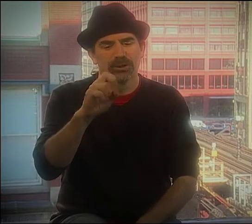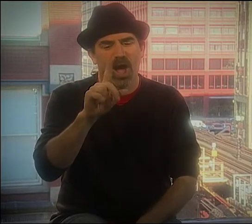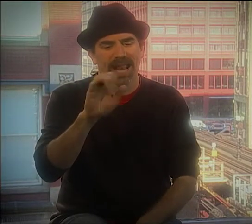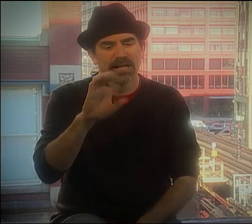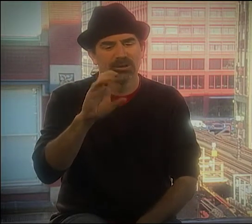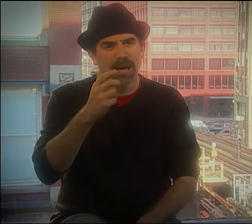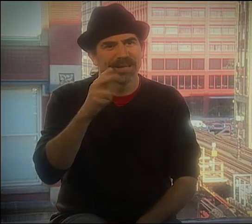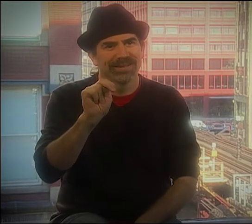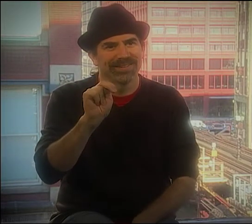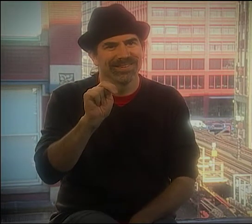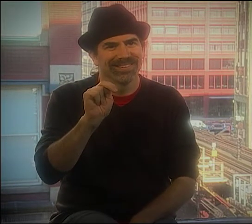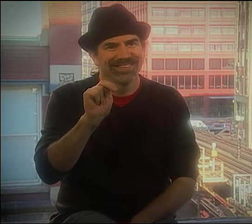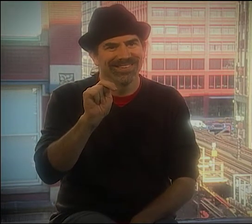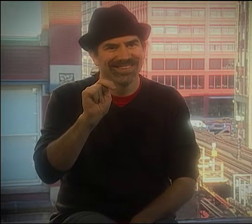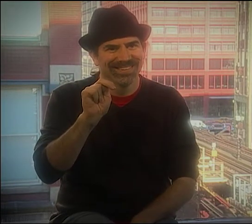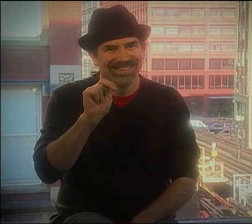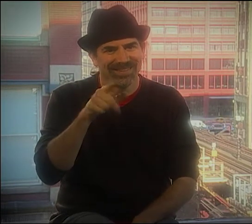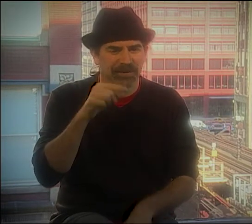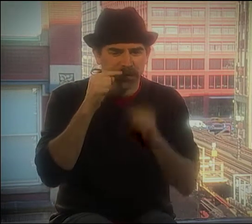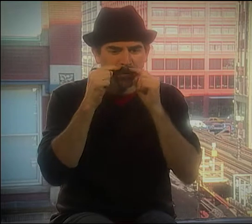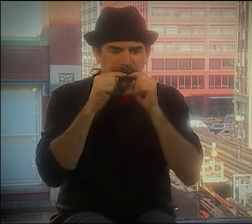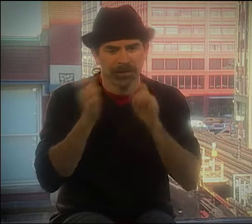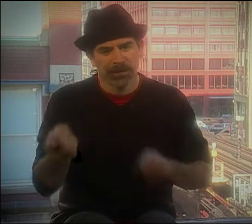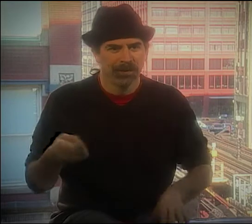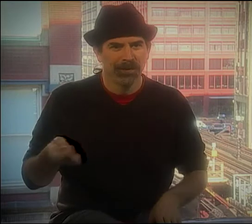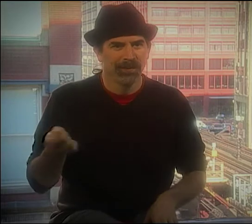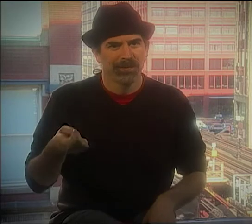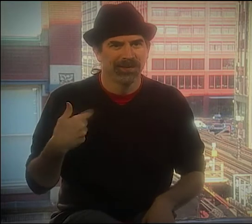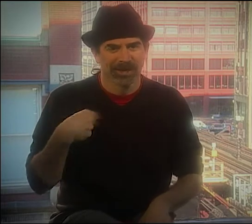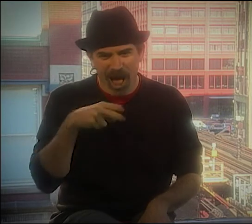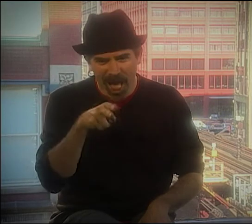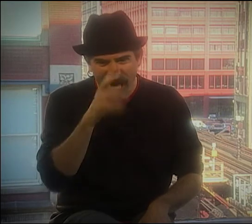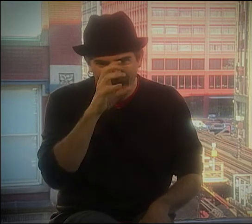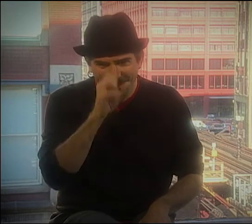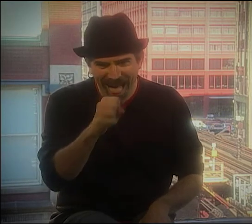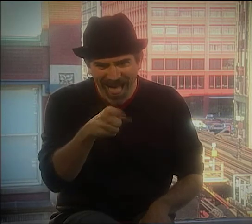I REMEMBER SEEING CHARLIE CHAPLIN, YOU KNOW THE LITTLE